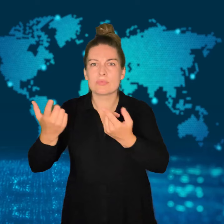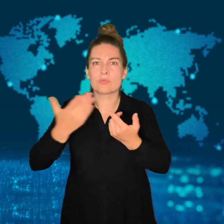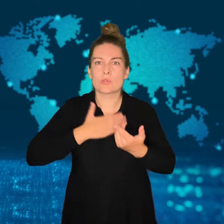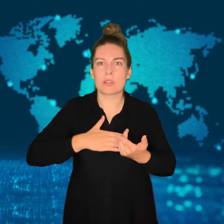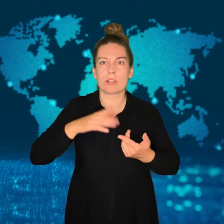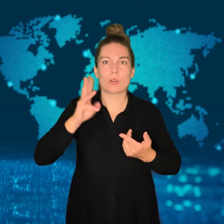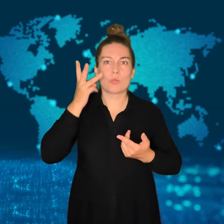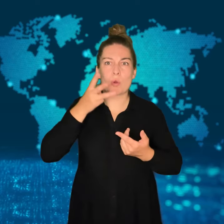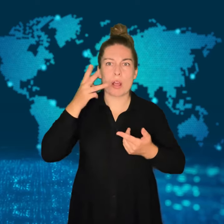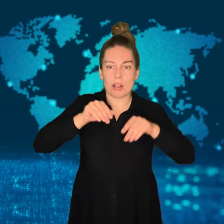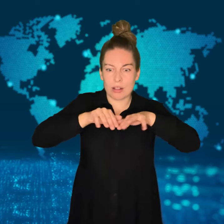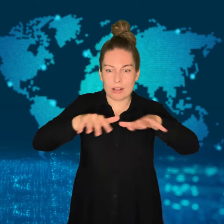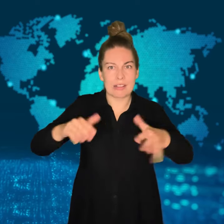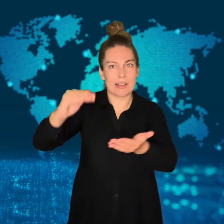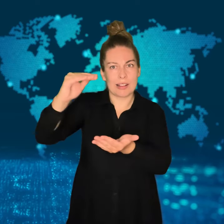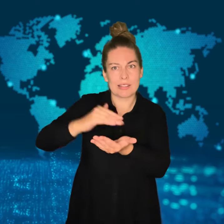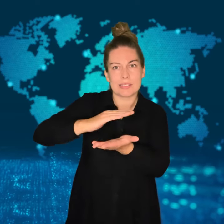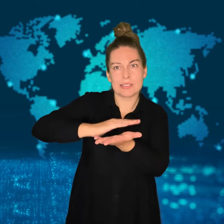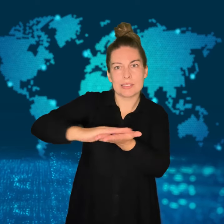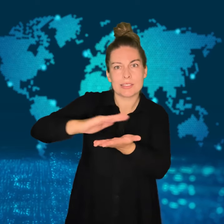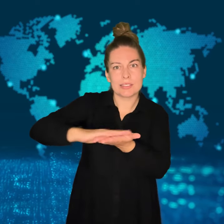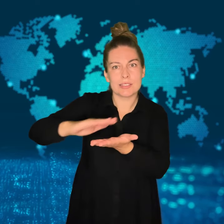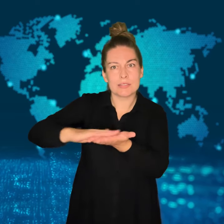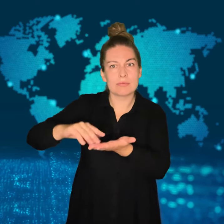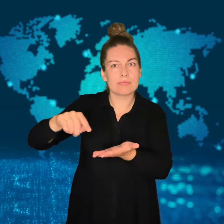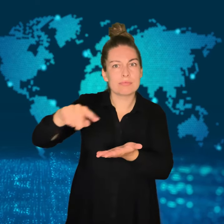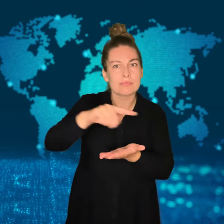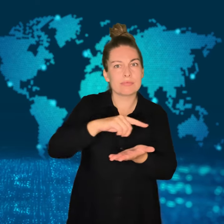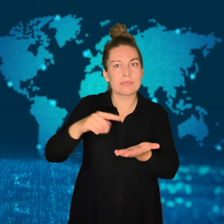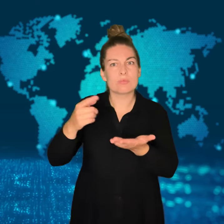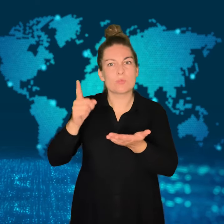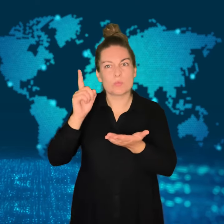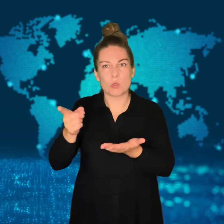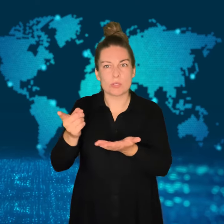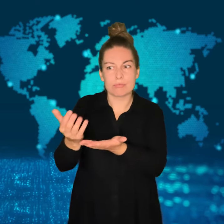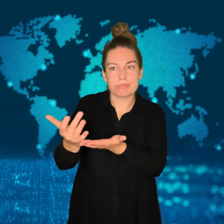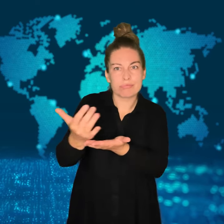intervene quickly and the impact of the spilled wine to be minimized.